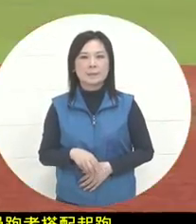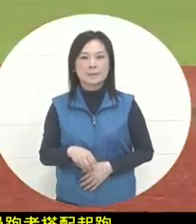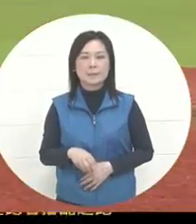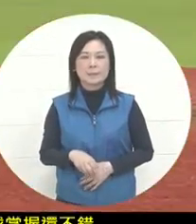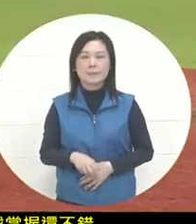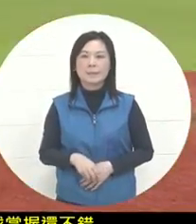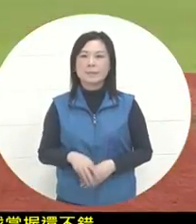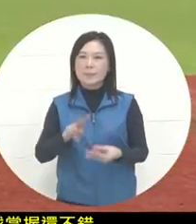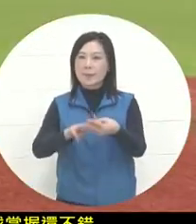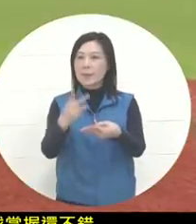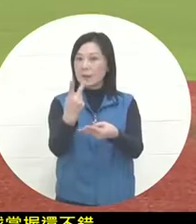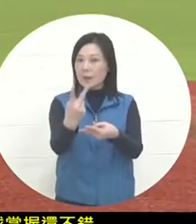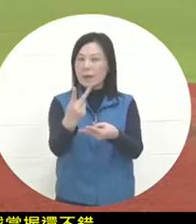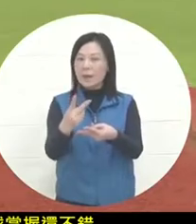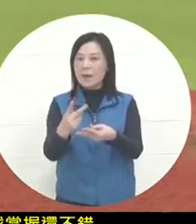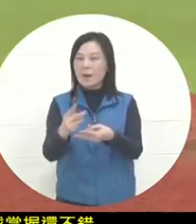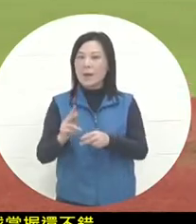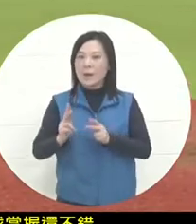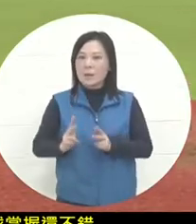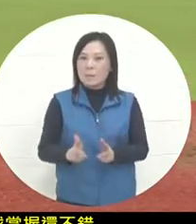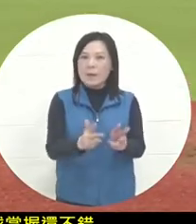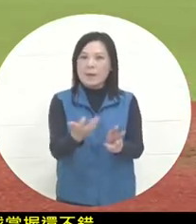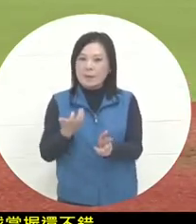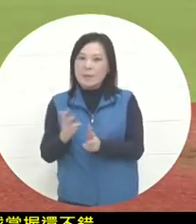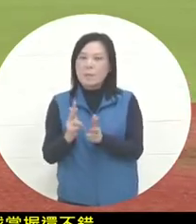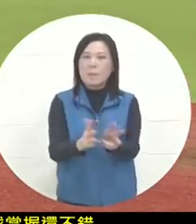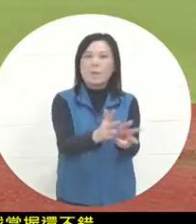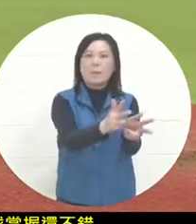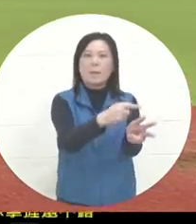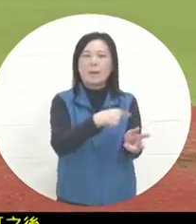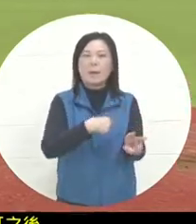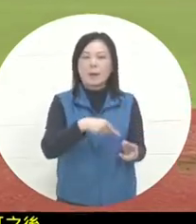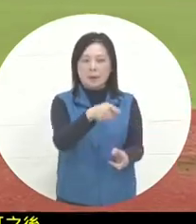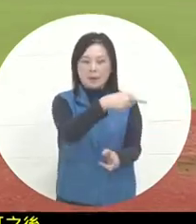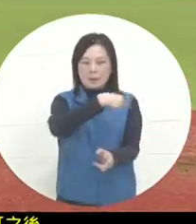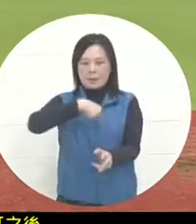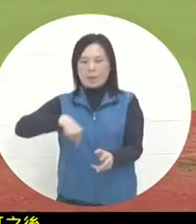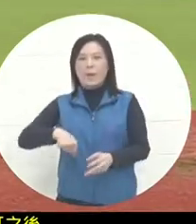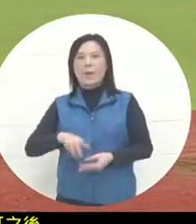the bad runner was ahead of schedule. The weak point of this ball is that it is very easy to